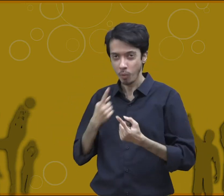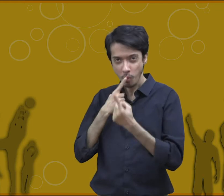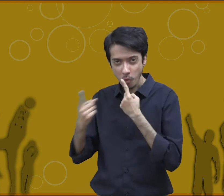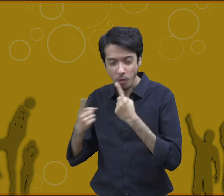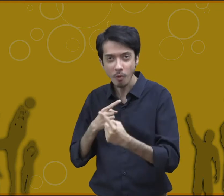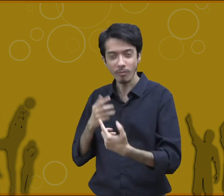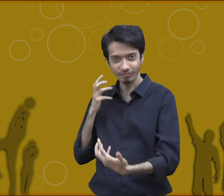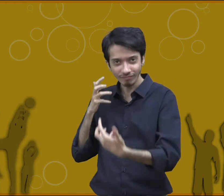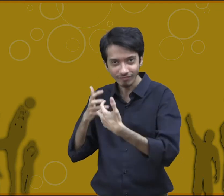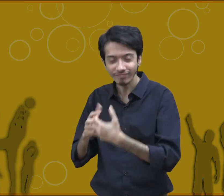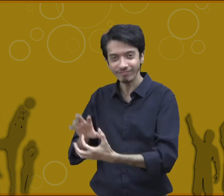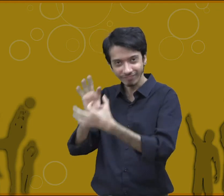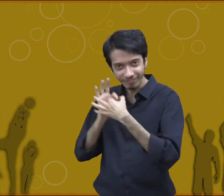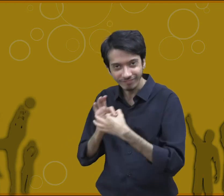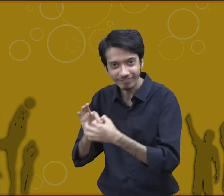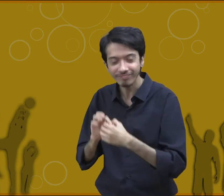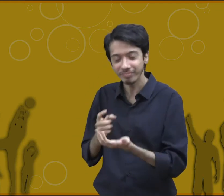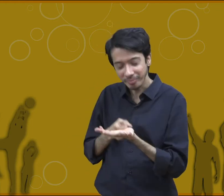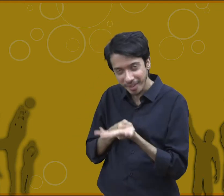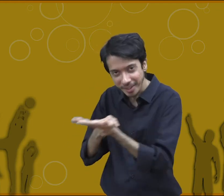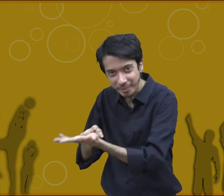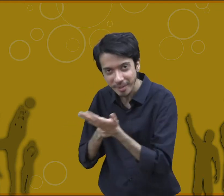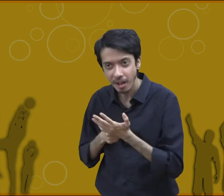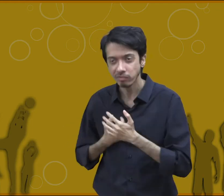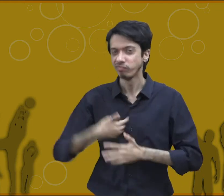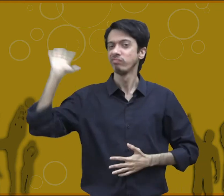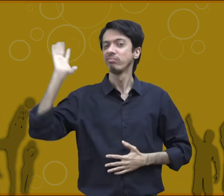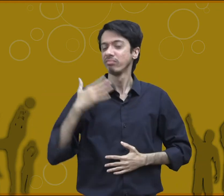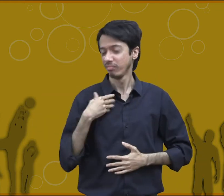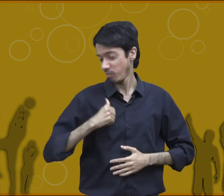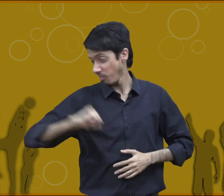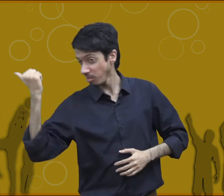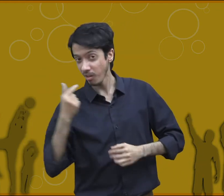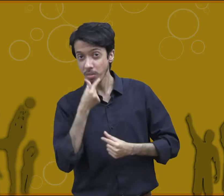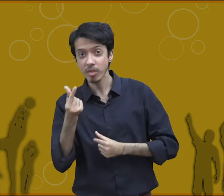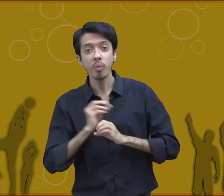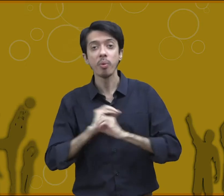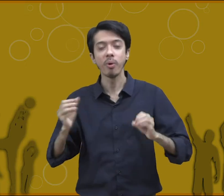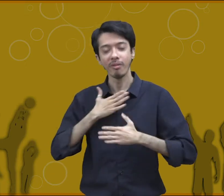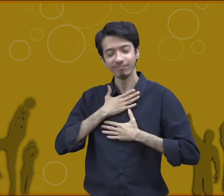positive attitude towards the other players. They don't mock or discourage anyone.